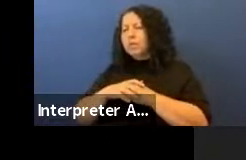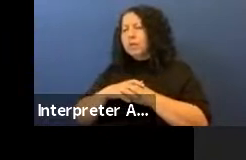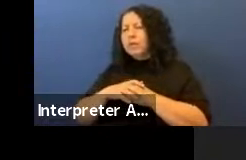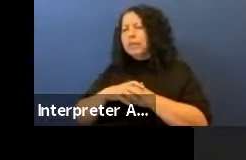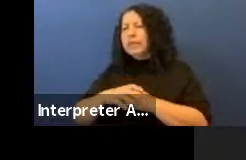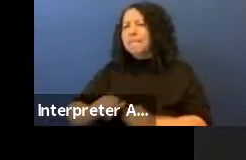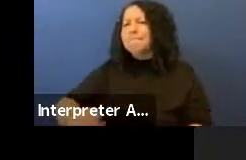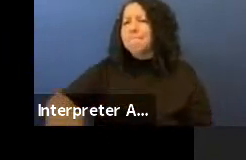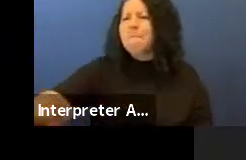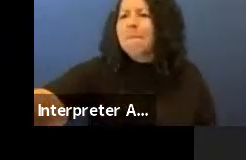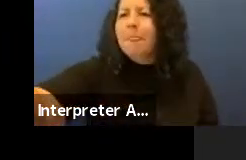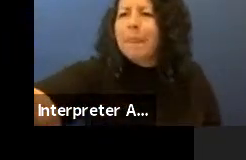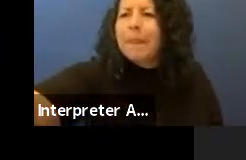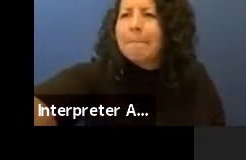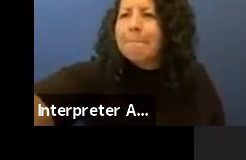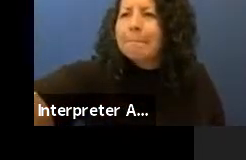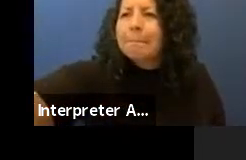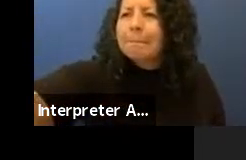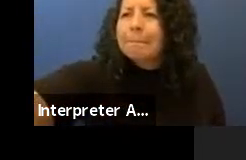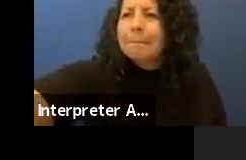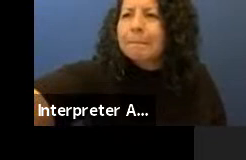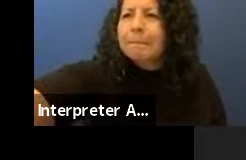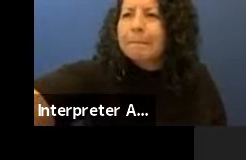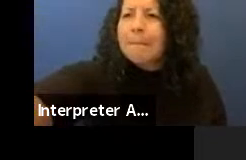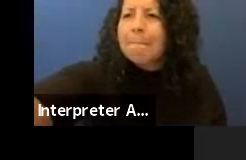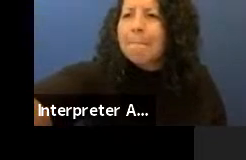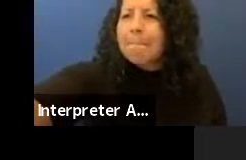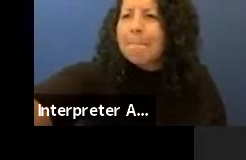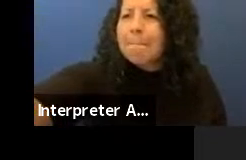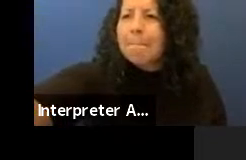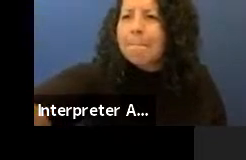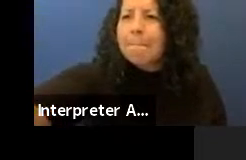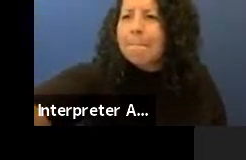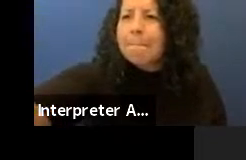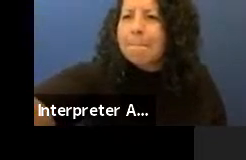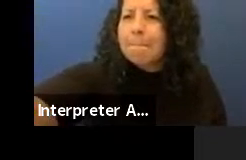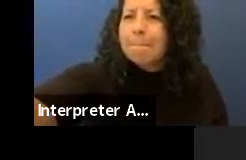the people at the Natural History Museum, the American Museum of Natural History